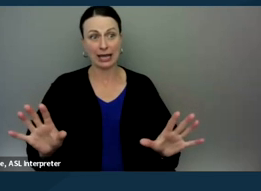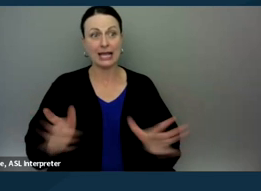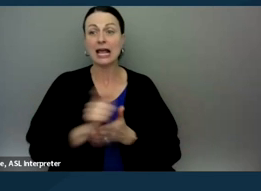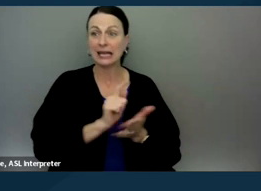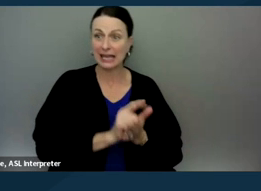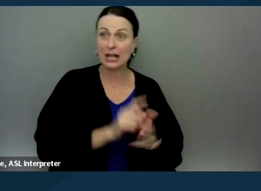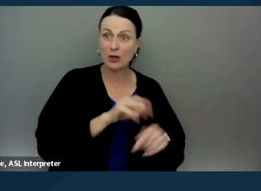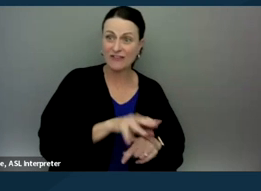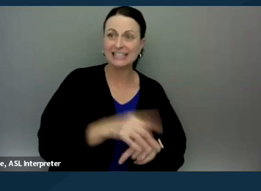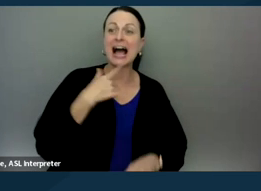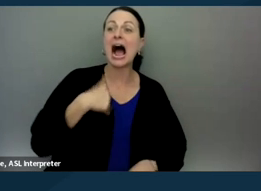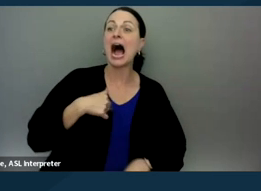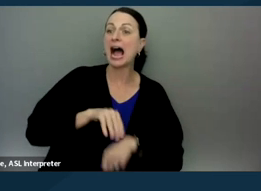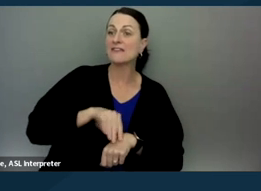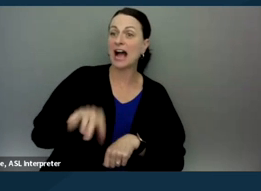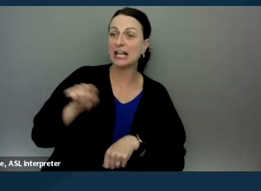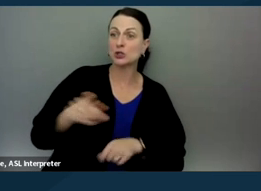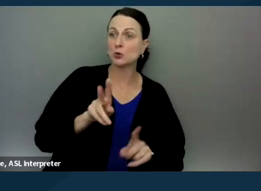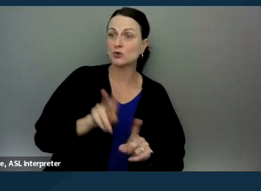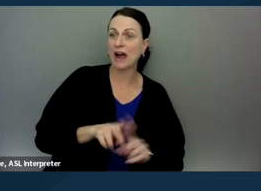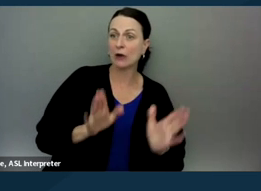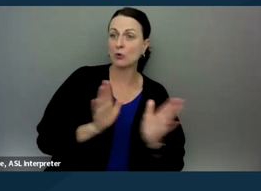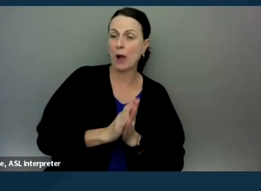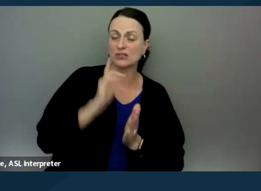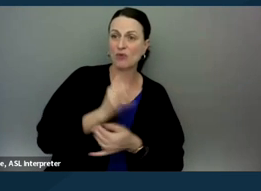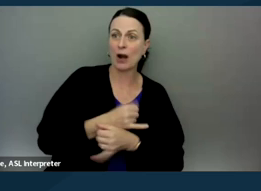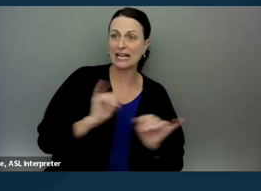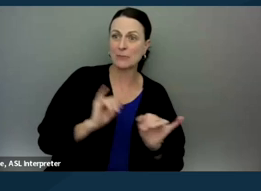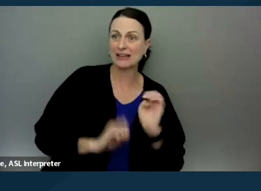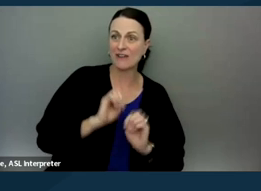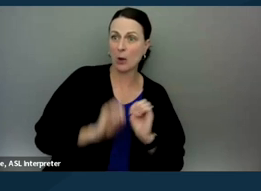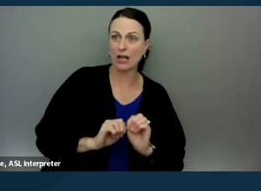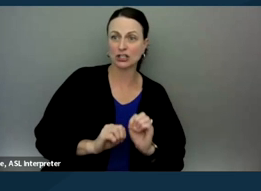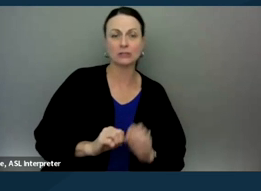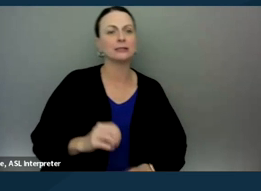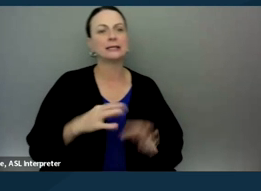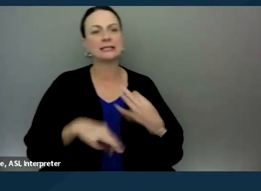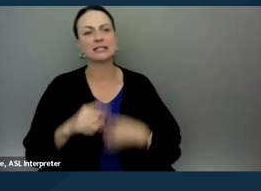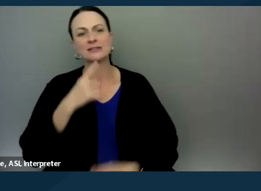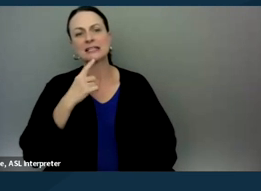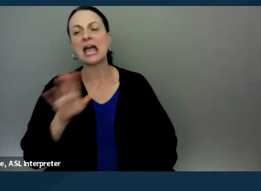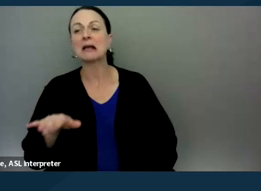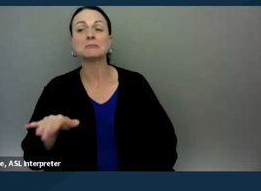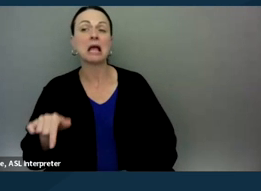"I advise you to file a request for an independent evaluation," versus saying, "In this situation as a parent,